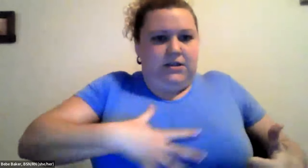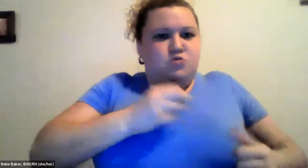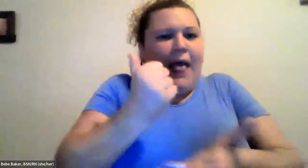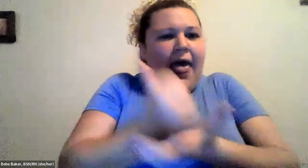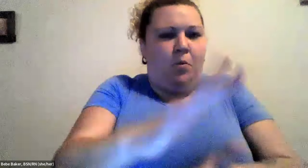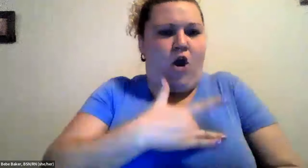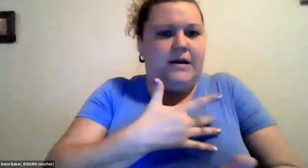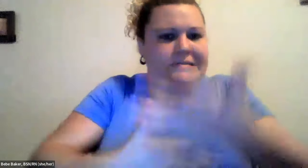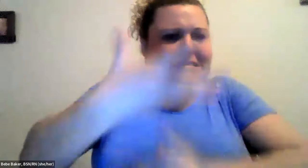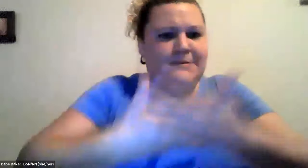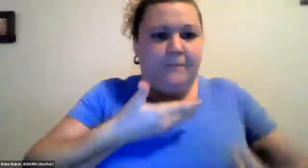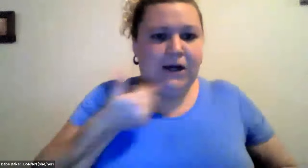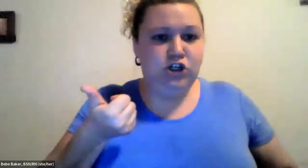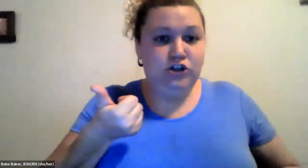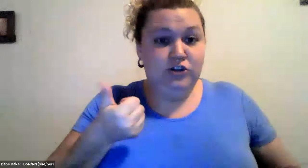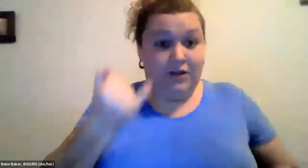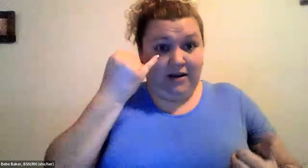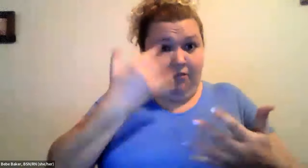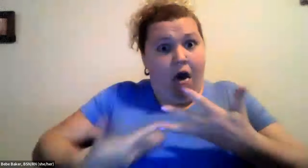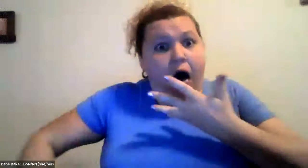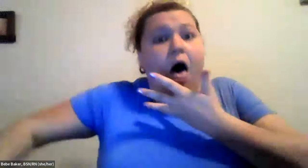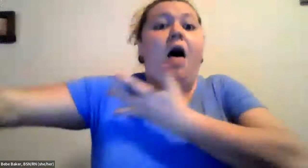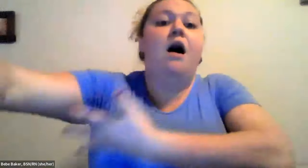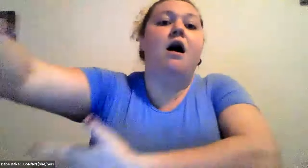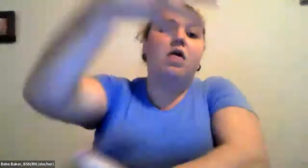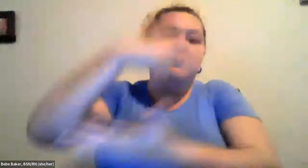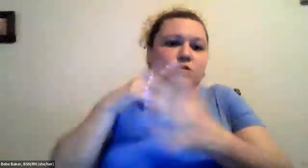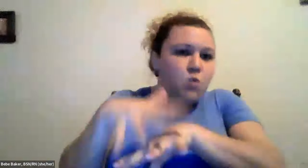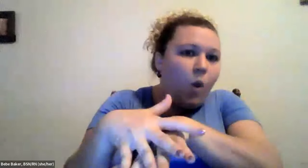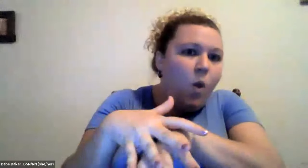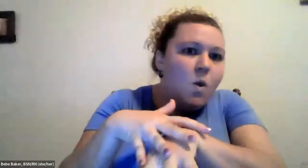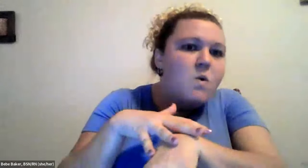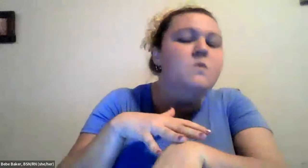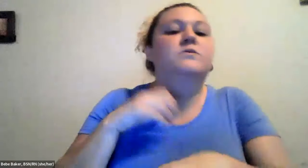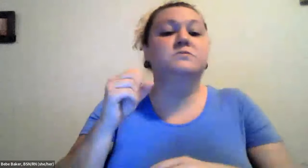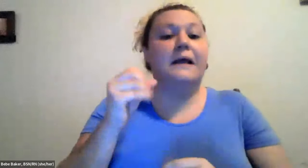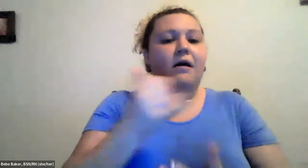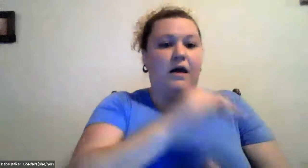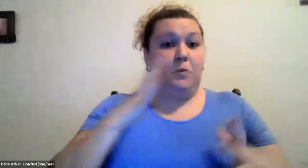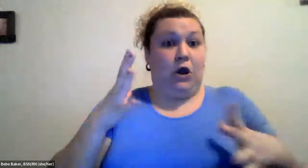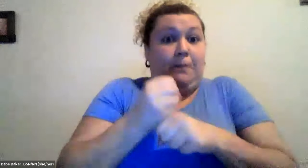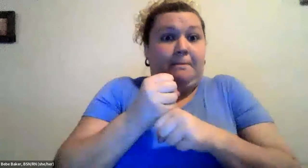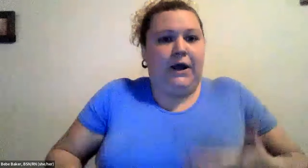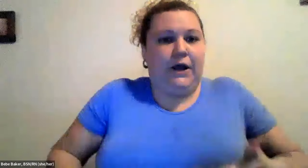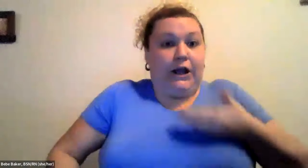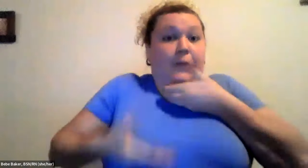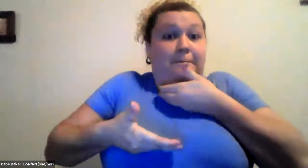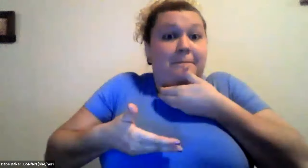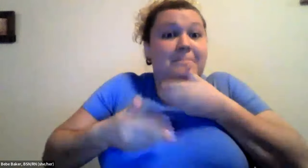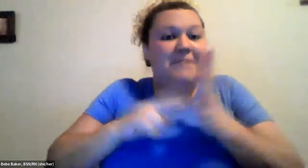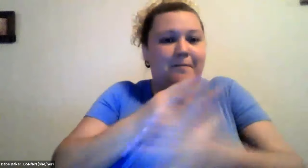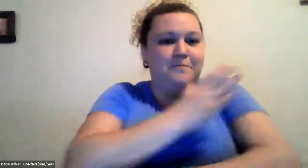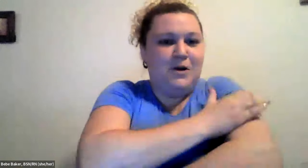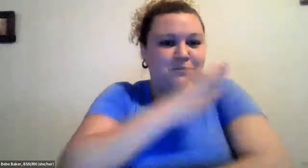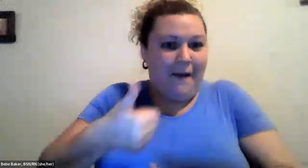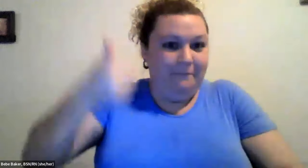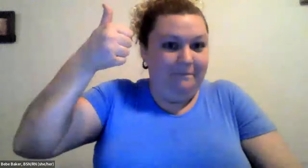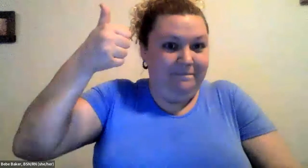Cristine Saunders: So it'll make the blood state in that area, so that it doesn't have to go through your whole system and take so long so it'll bring everything back up.